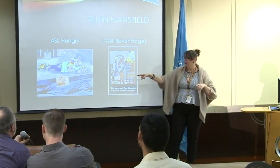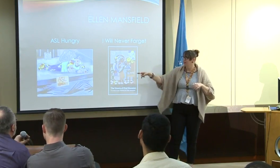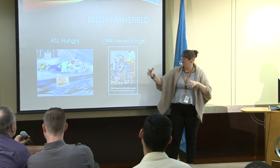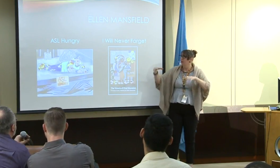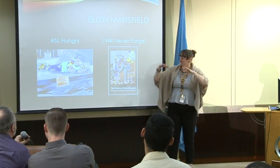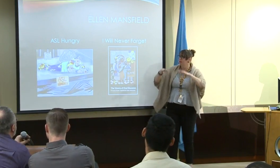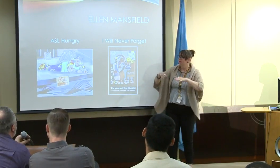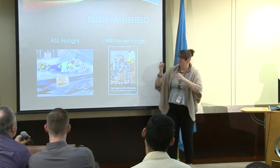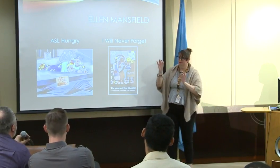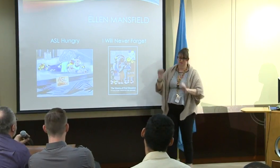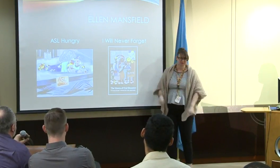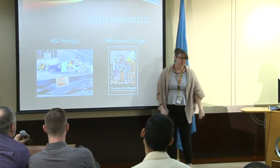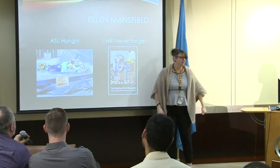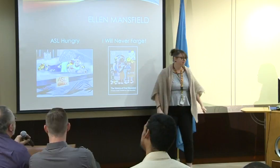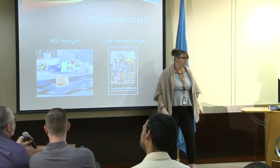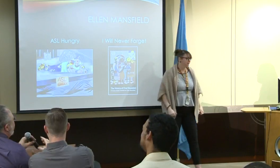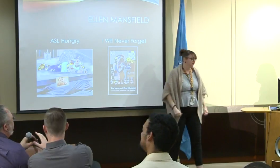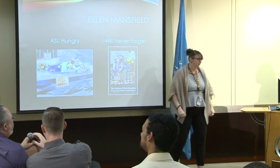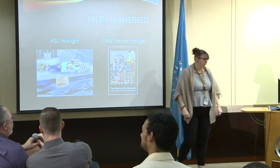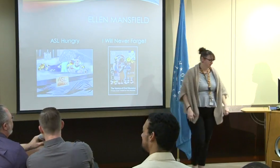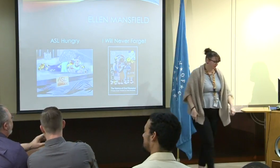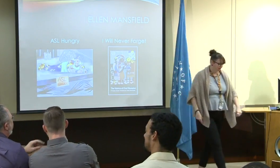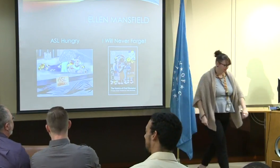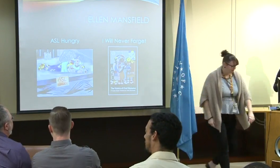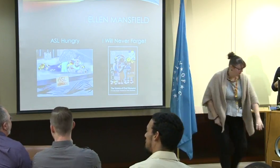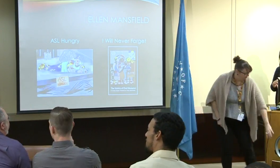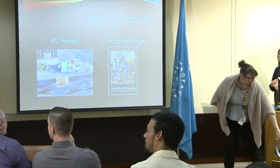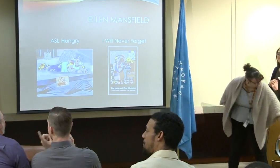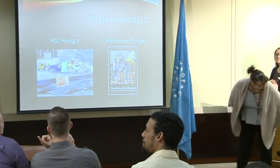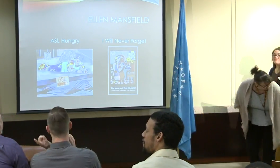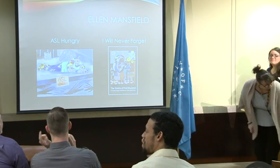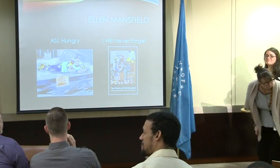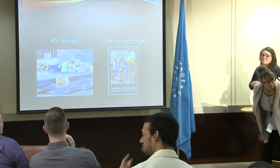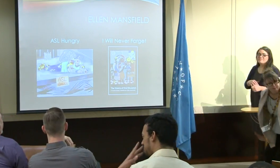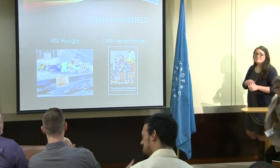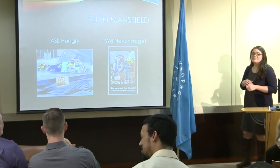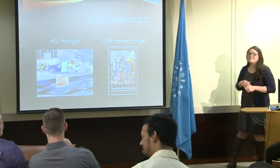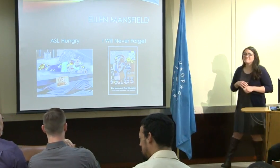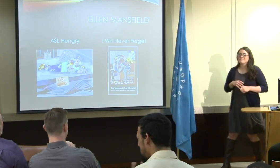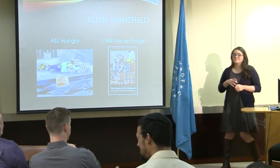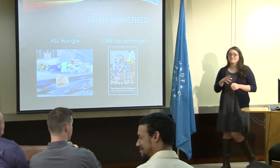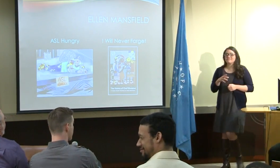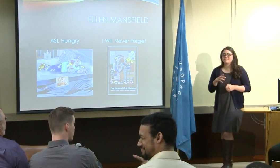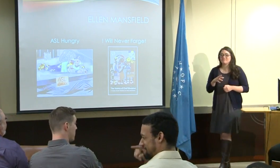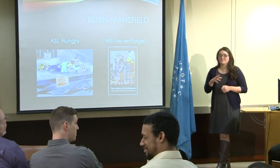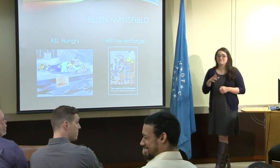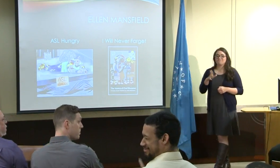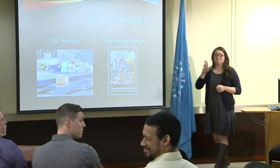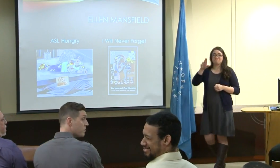Yeah, I did notice that dark at the side. Thank you very much.